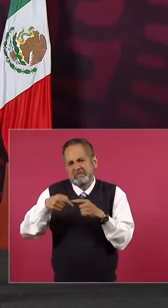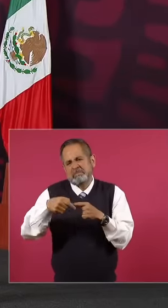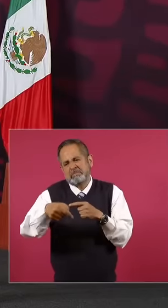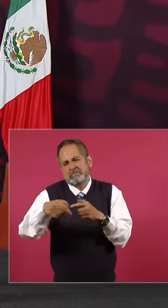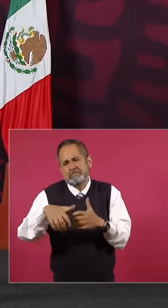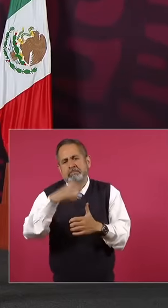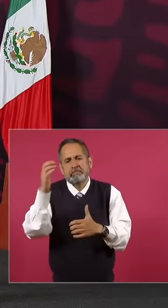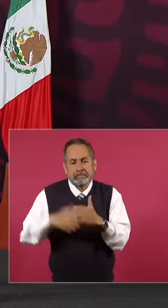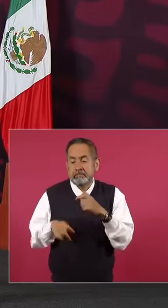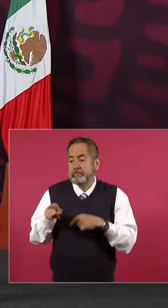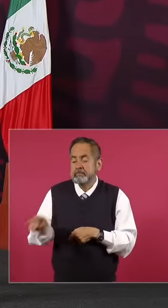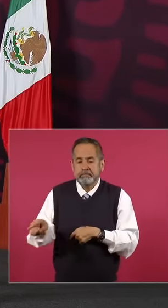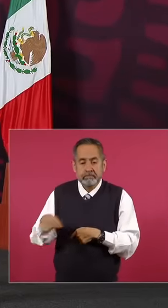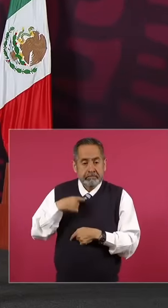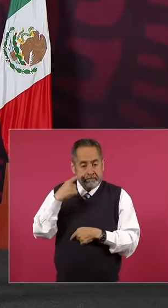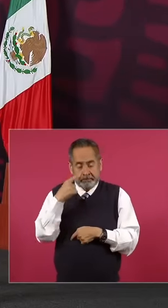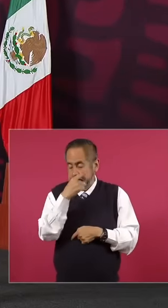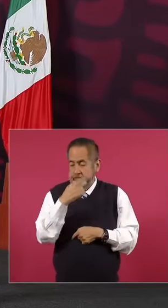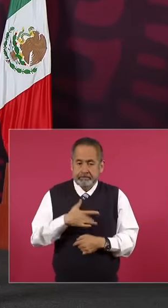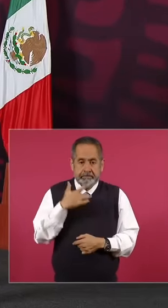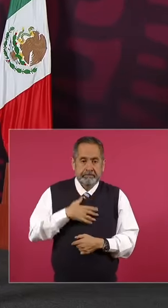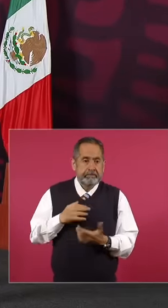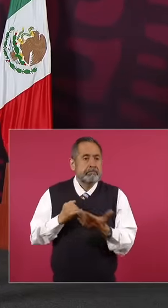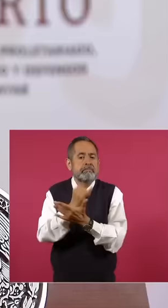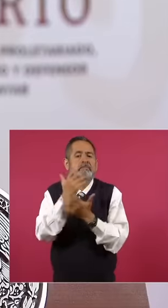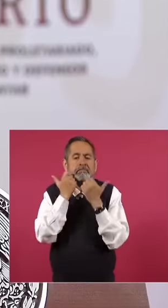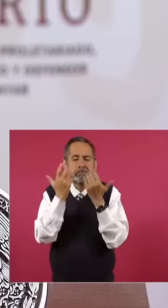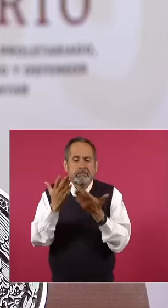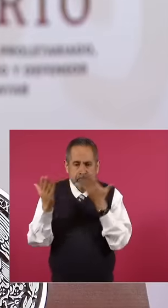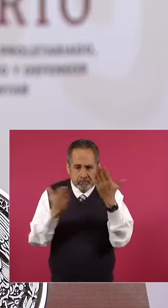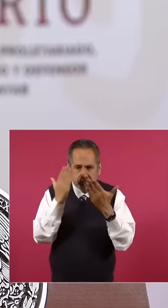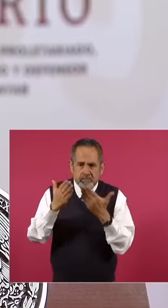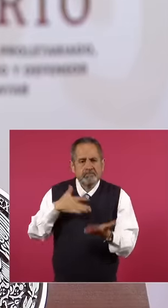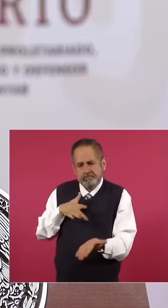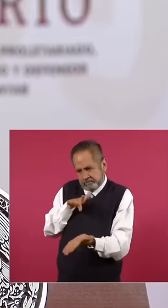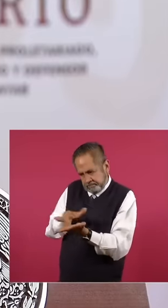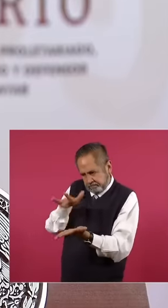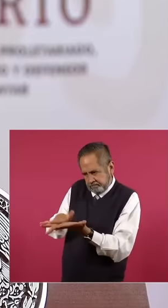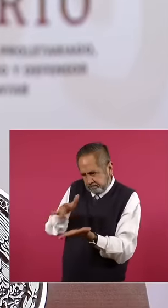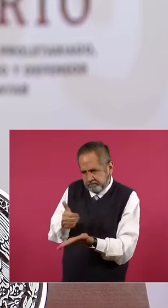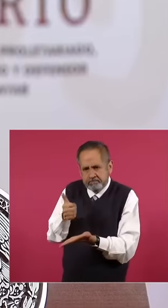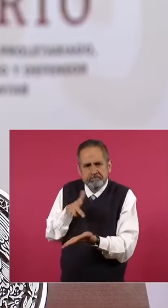boy will have to decide what he wants to study I have to support him I have to be with him you